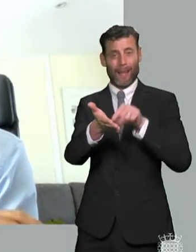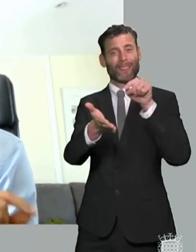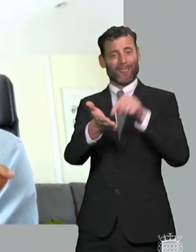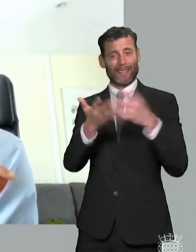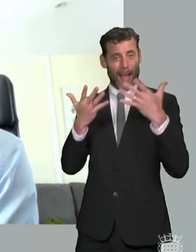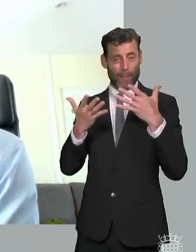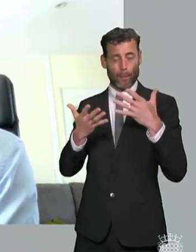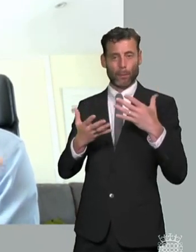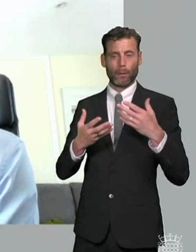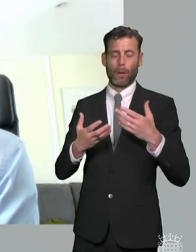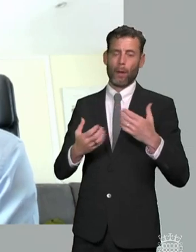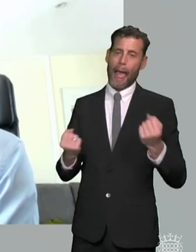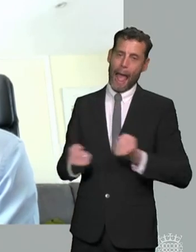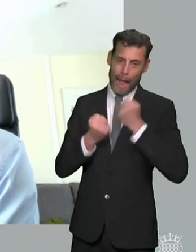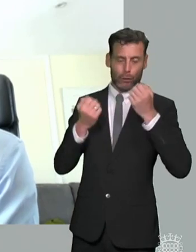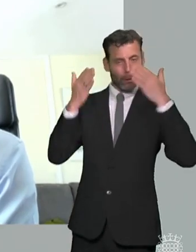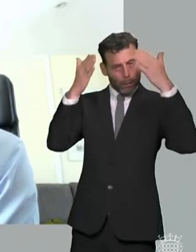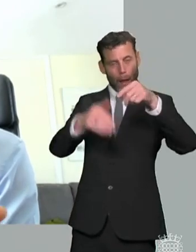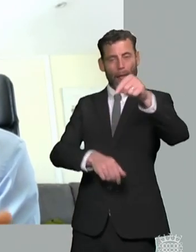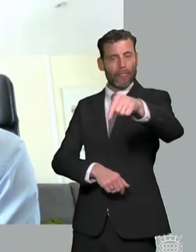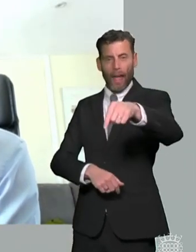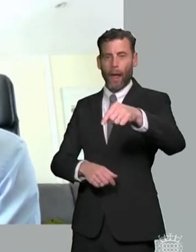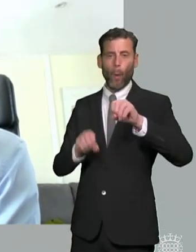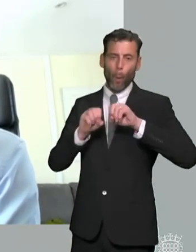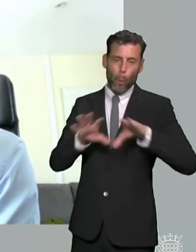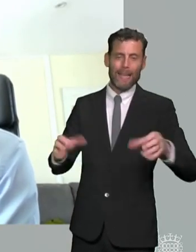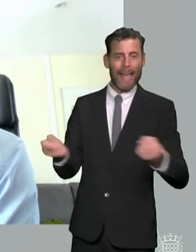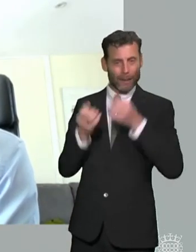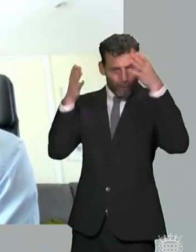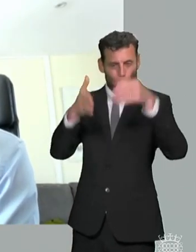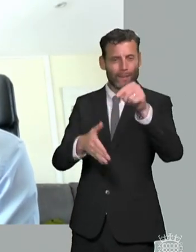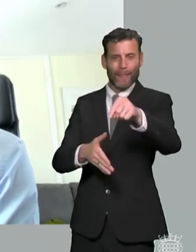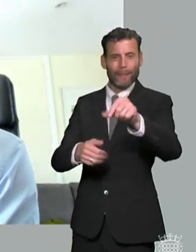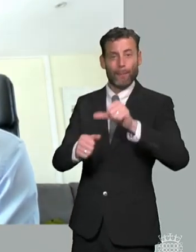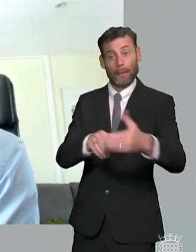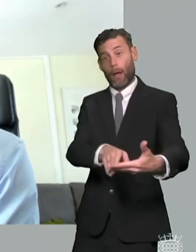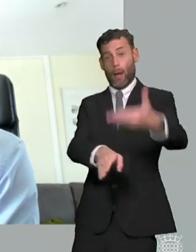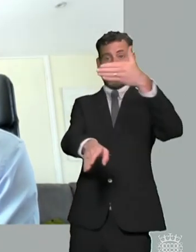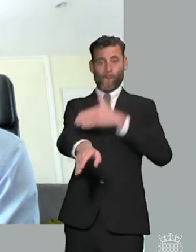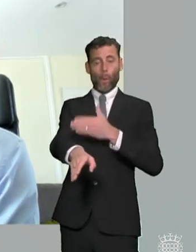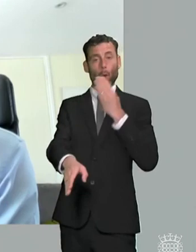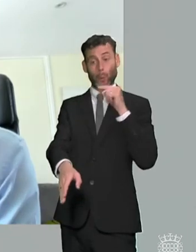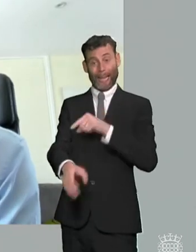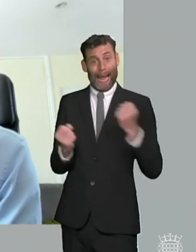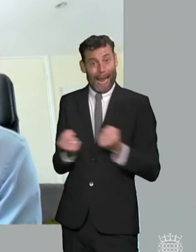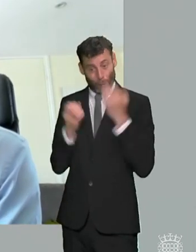need early and the this is the this is the bit that that that we're ready to and then respond